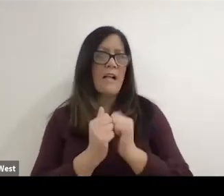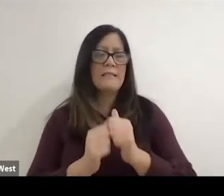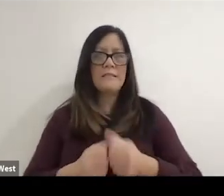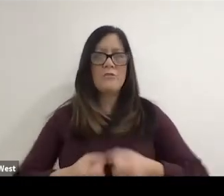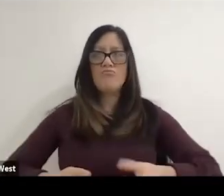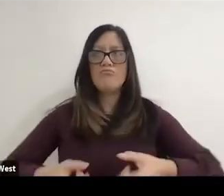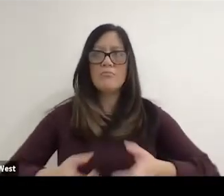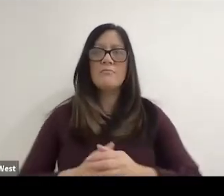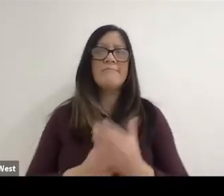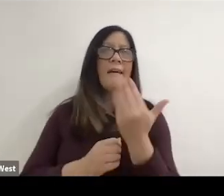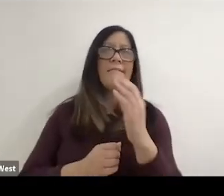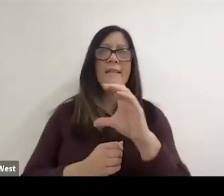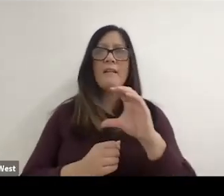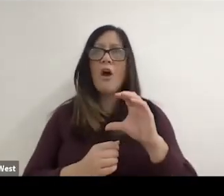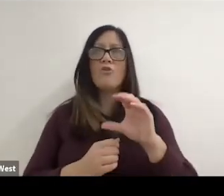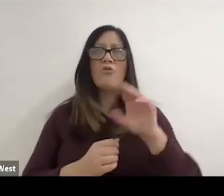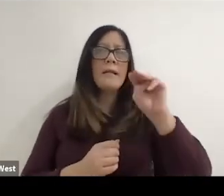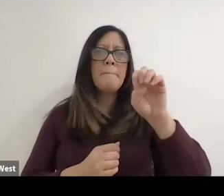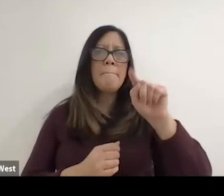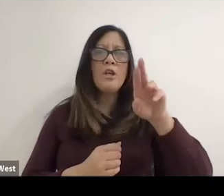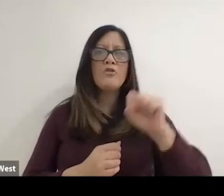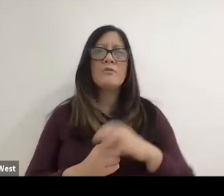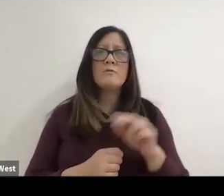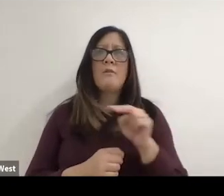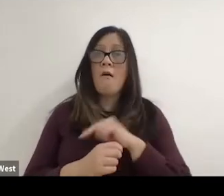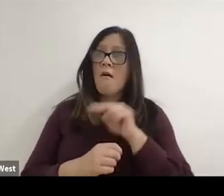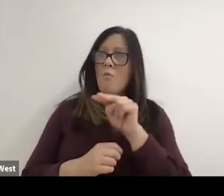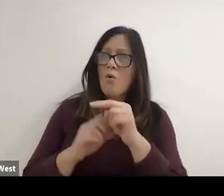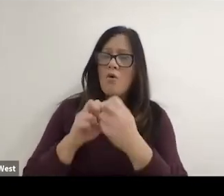and, I was absolutely in awe. The